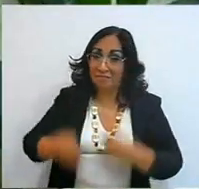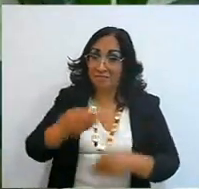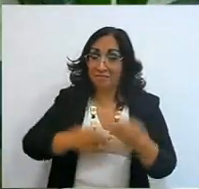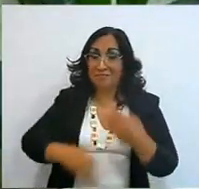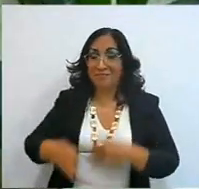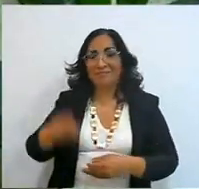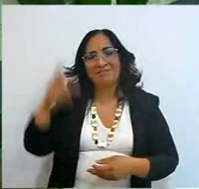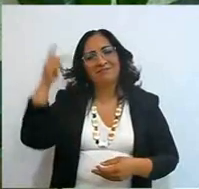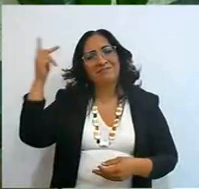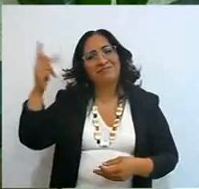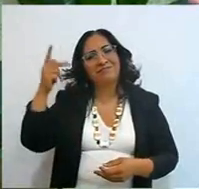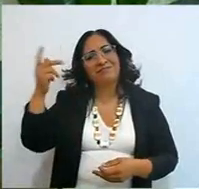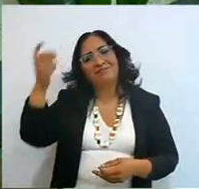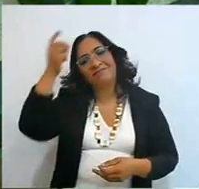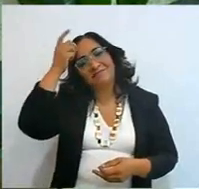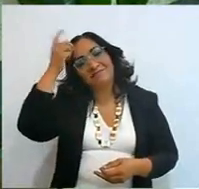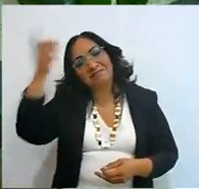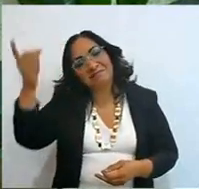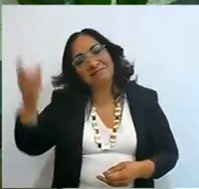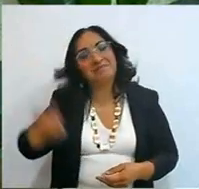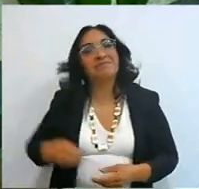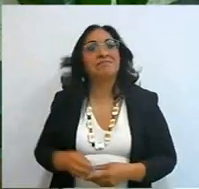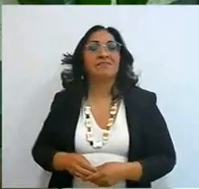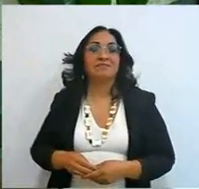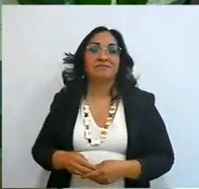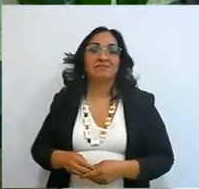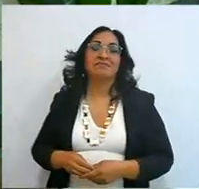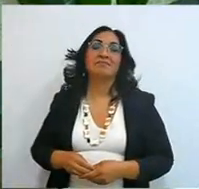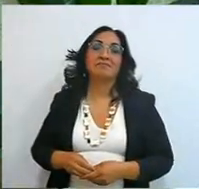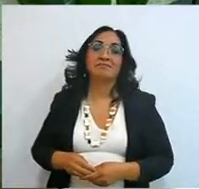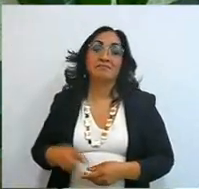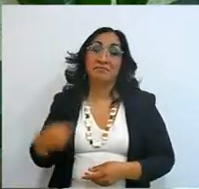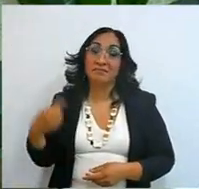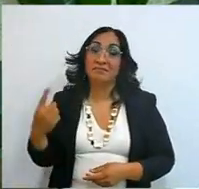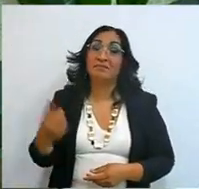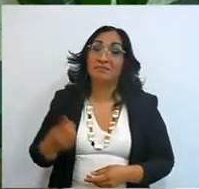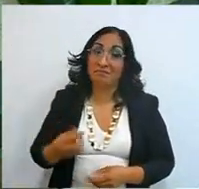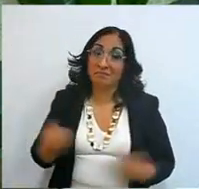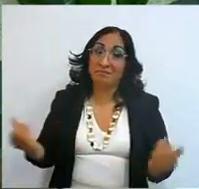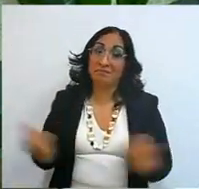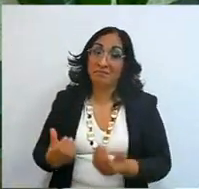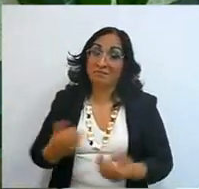because that was what he came to do, it was his daily chore, let's say,